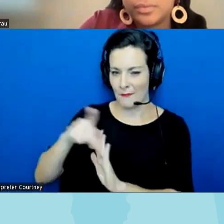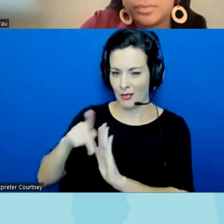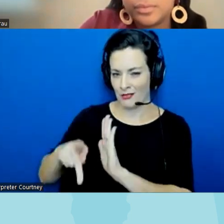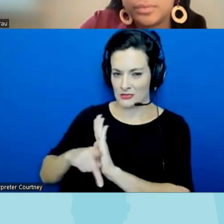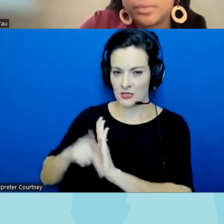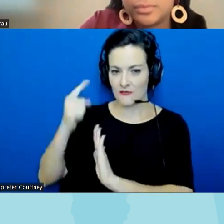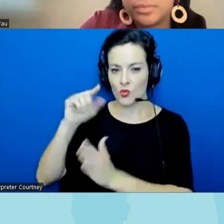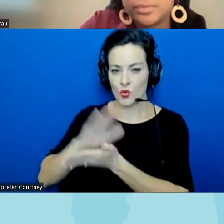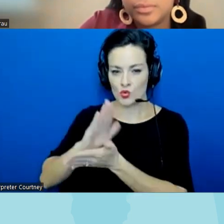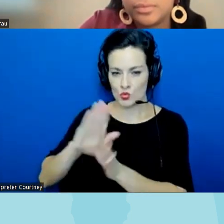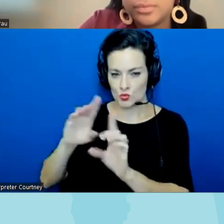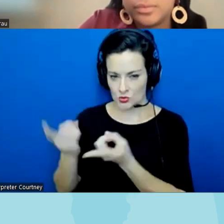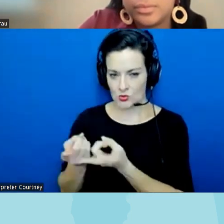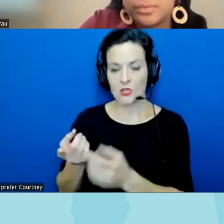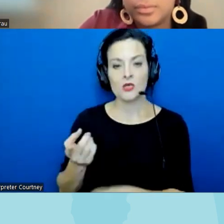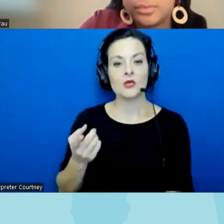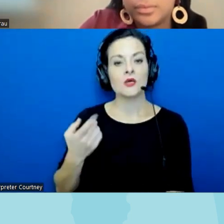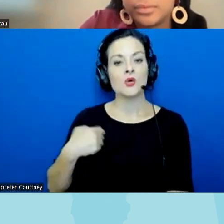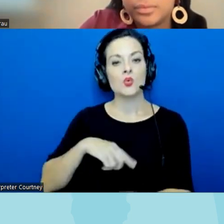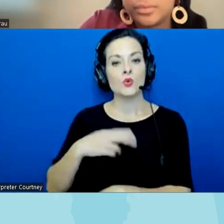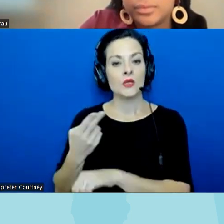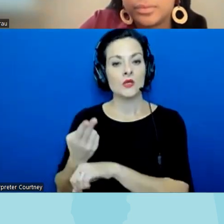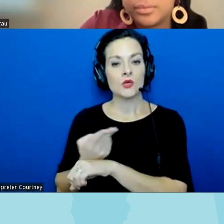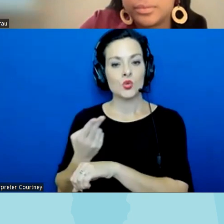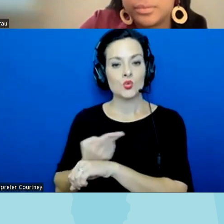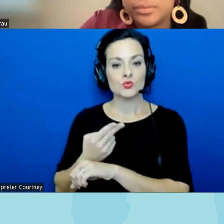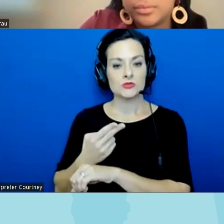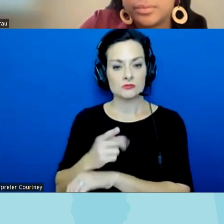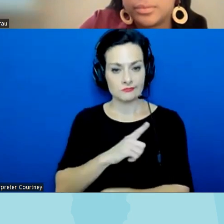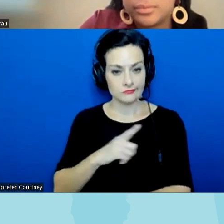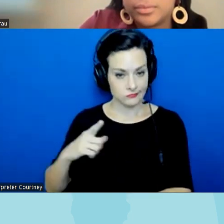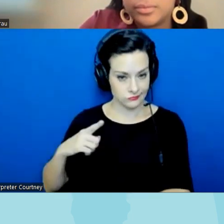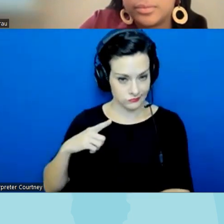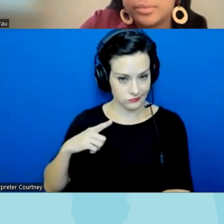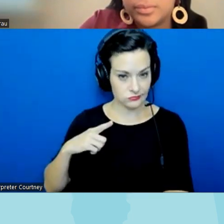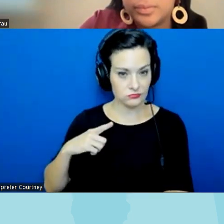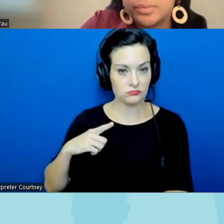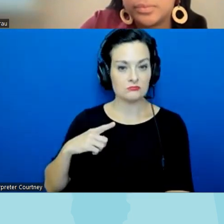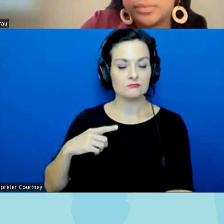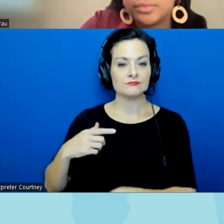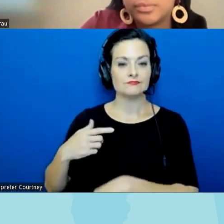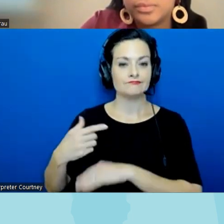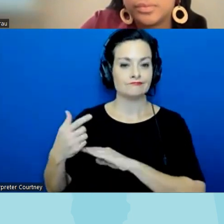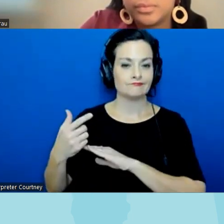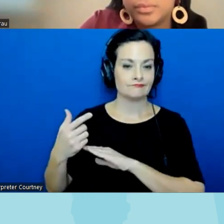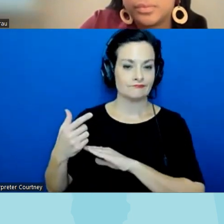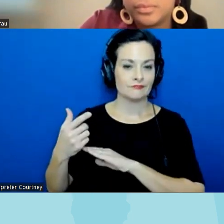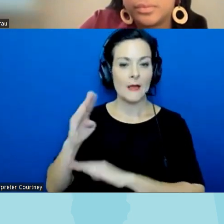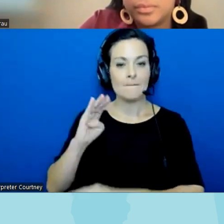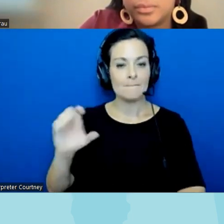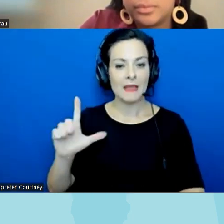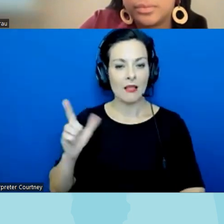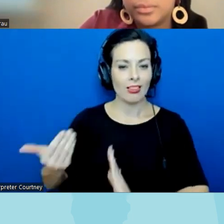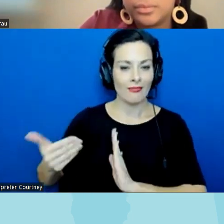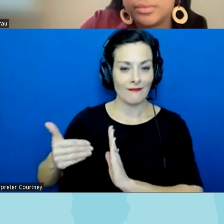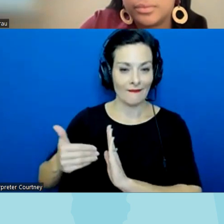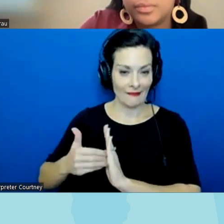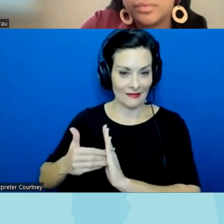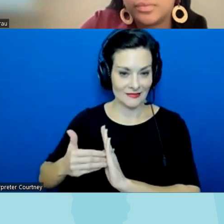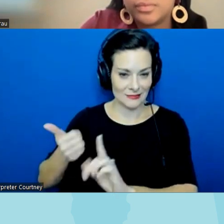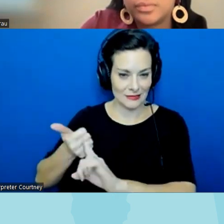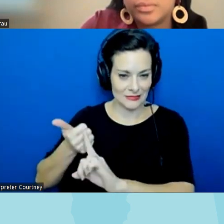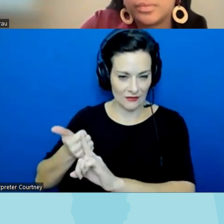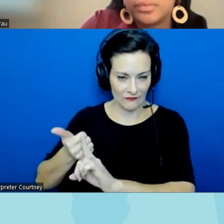districts we've used the uh legislature uh bill against itself um they they wanted they required